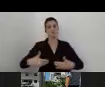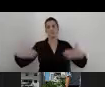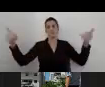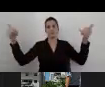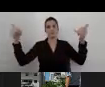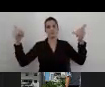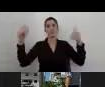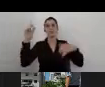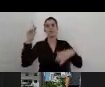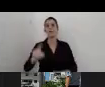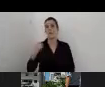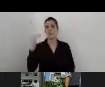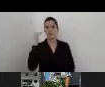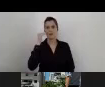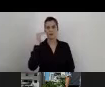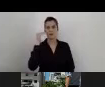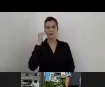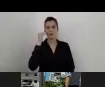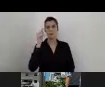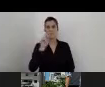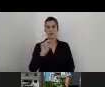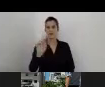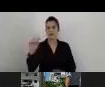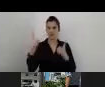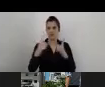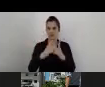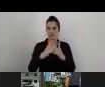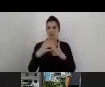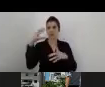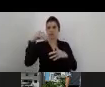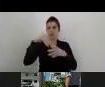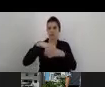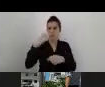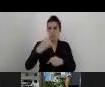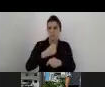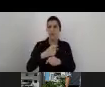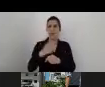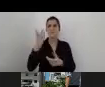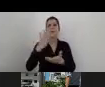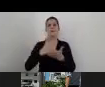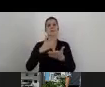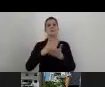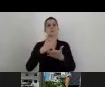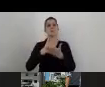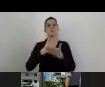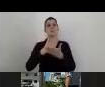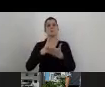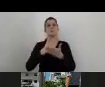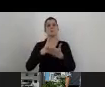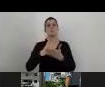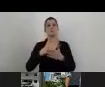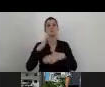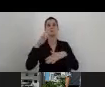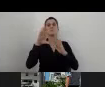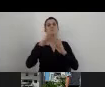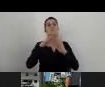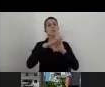Regarding Accessibility Implementation, they already formed accessibility law in 2015.